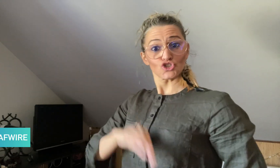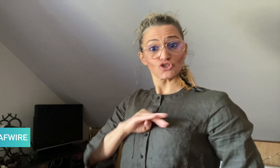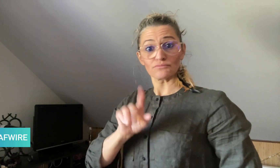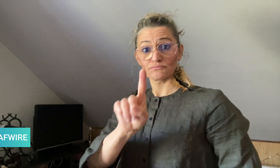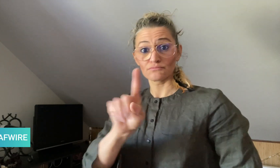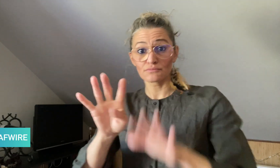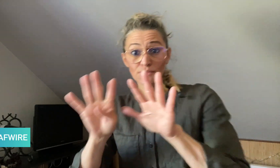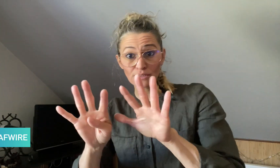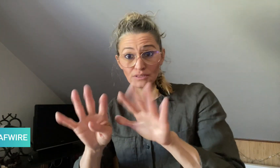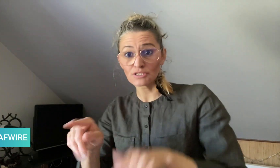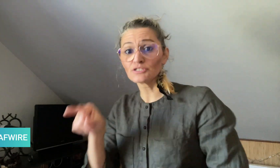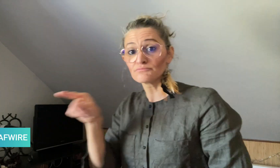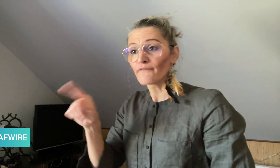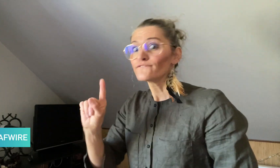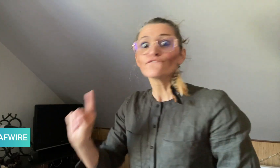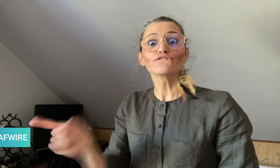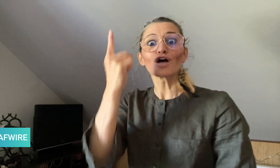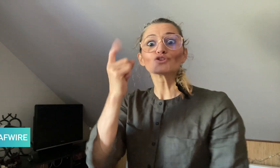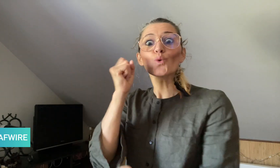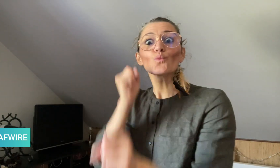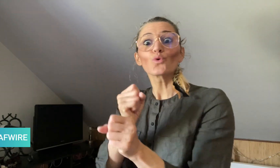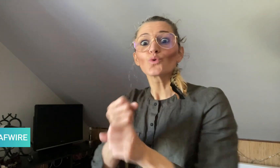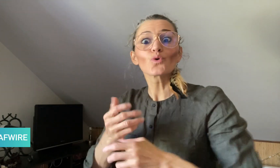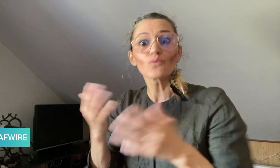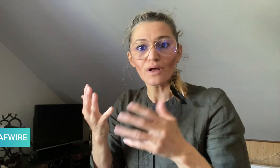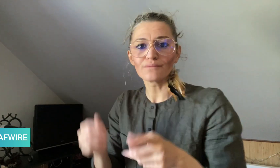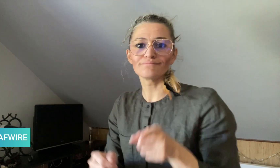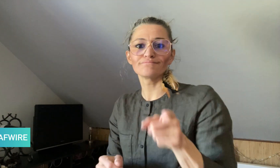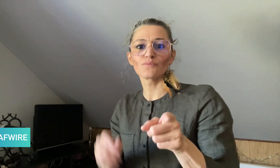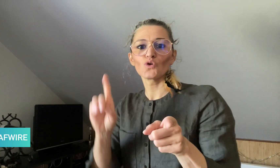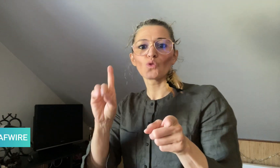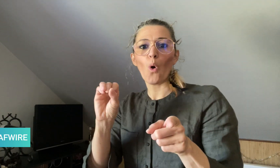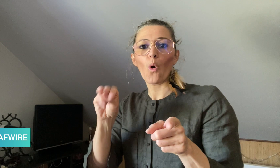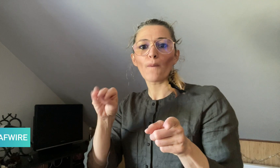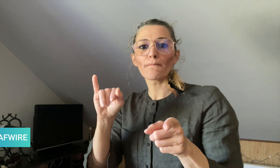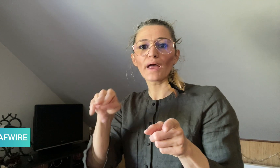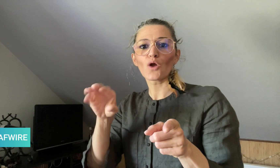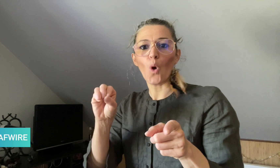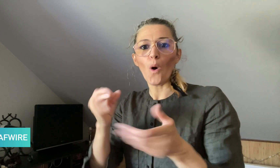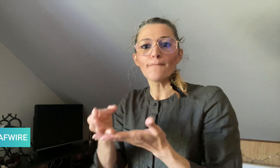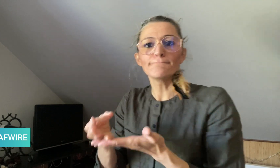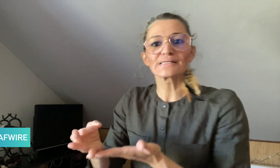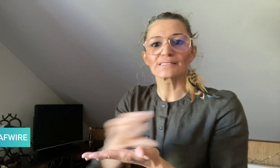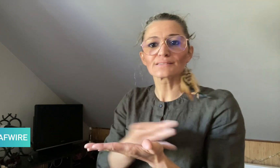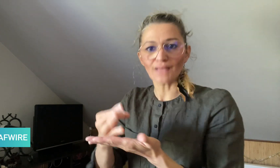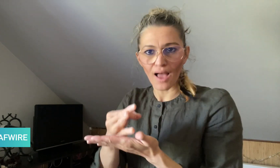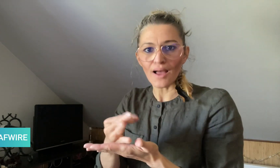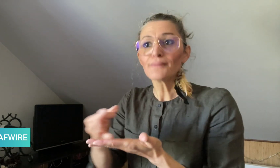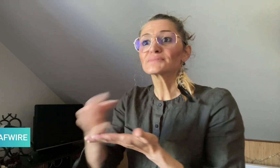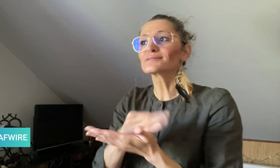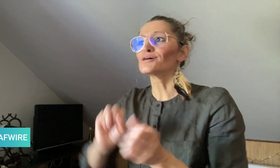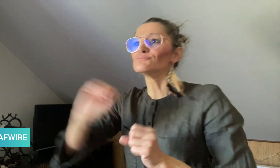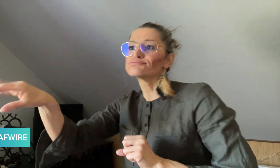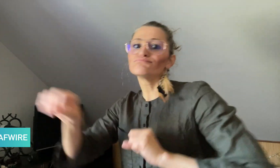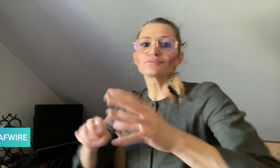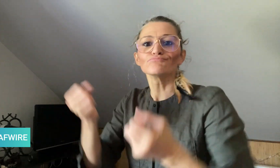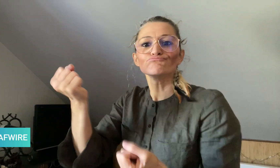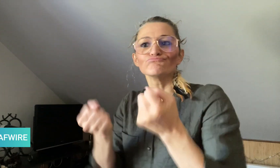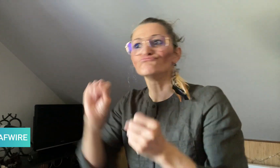driver for Domino's Pizza, and later for KFC. She